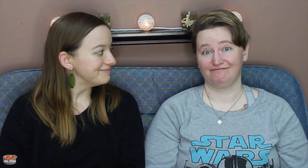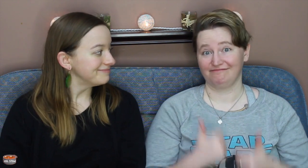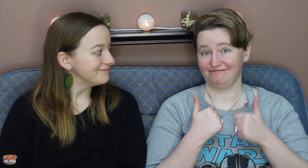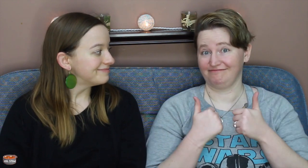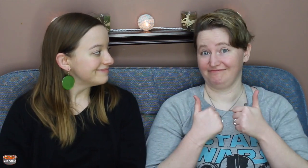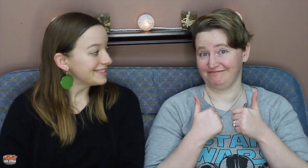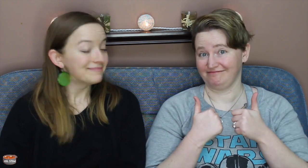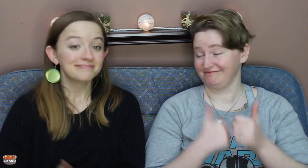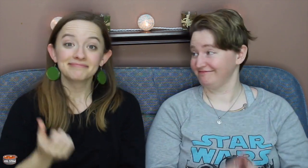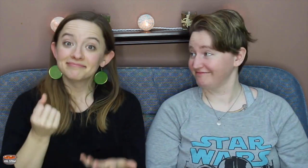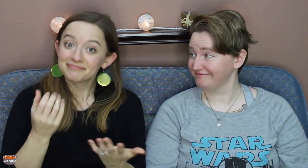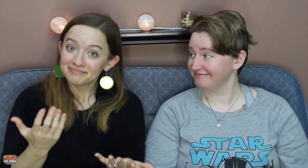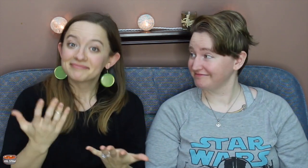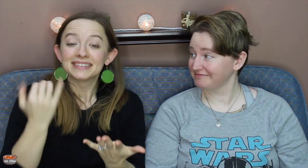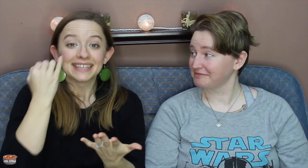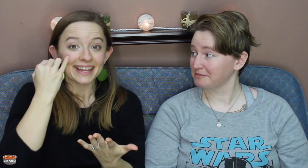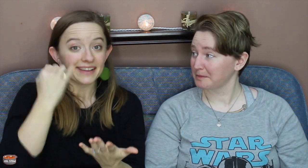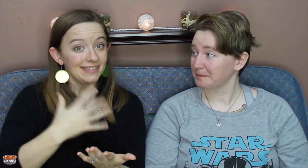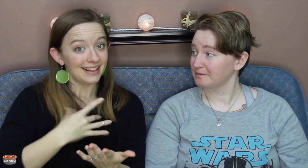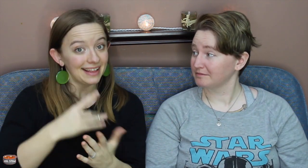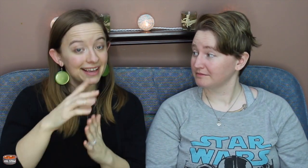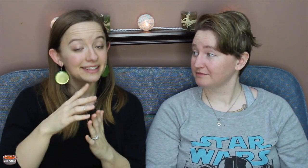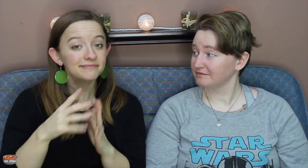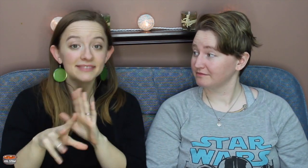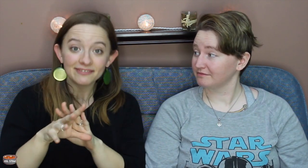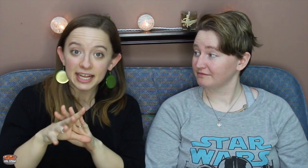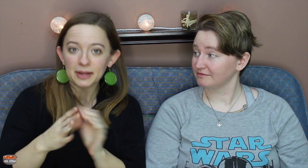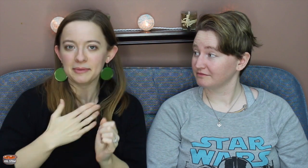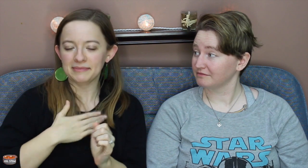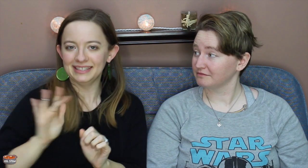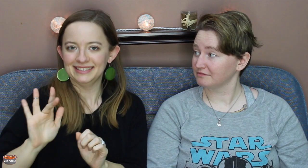[Jenna] Yep [Jill] Ok if you guys